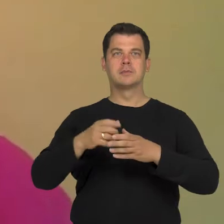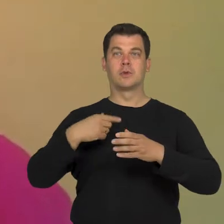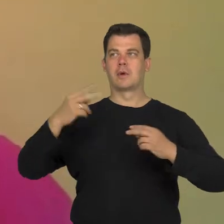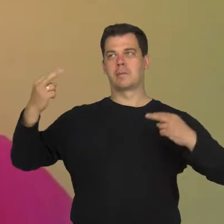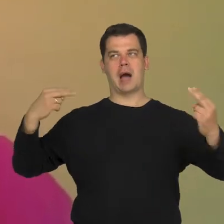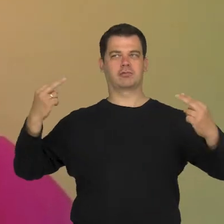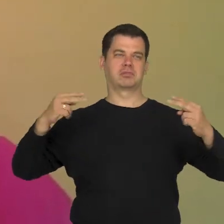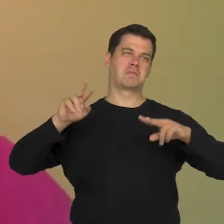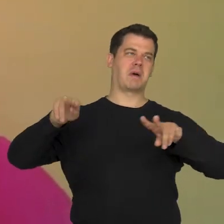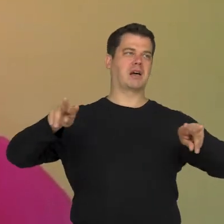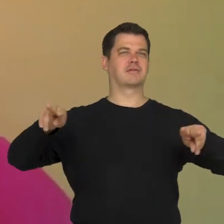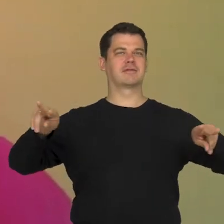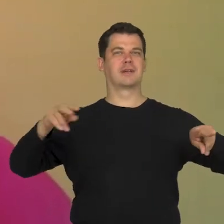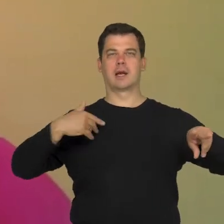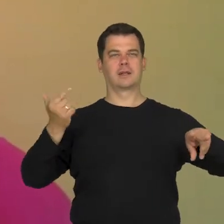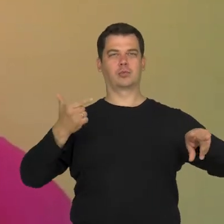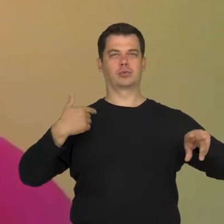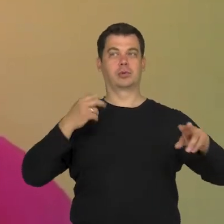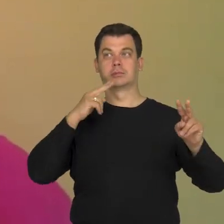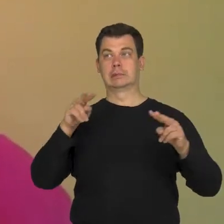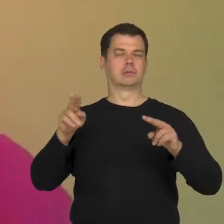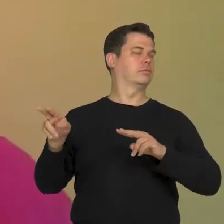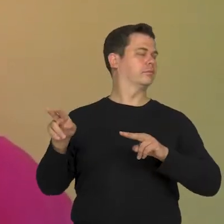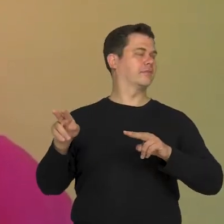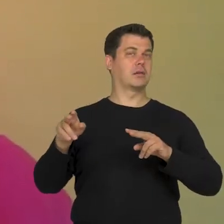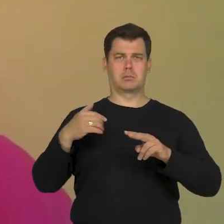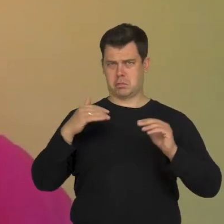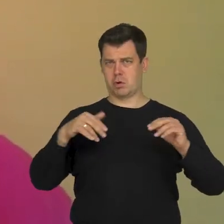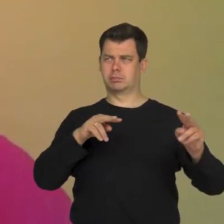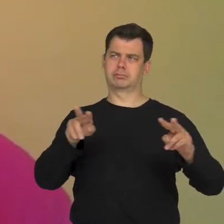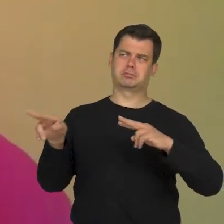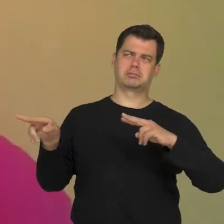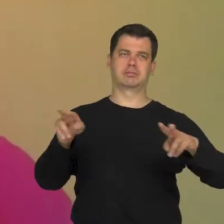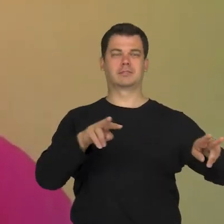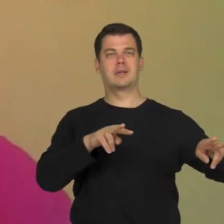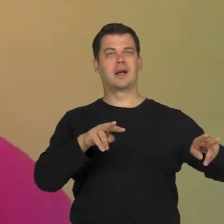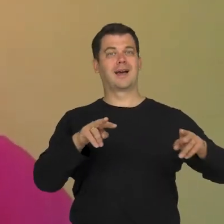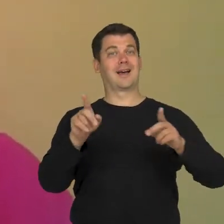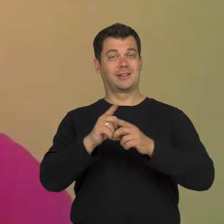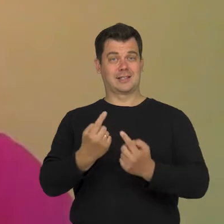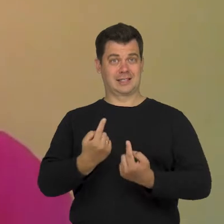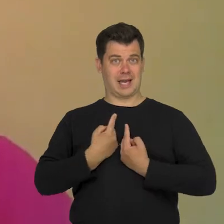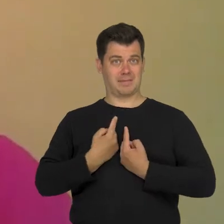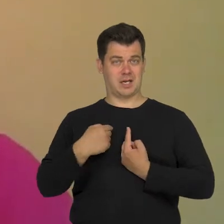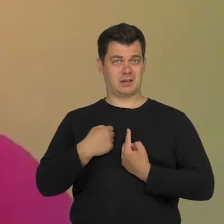and that I don't have to look away. However, when I am alone, I feel